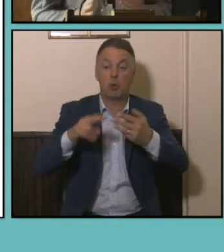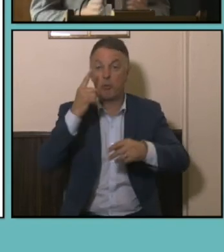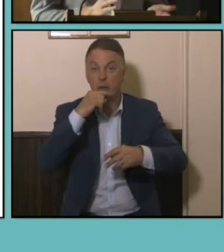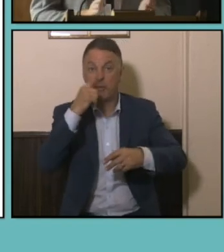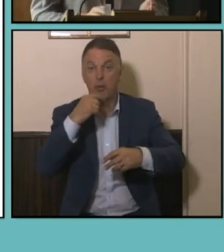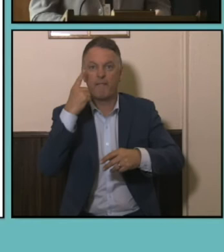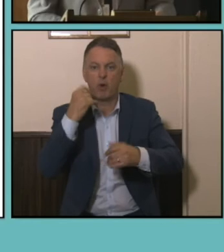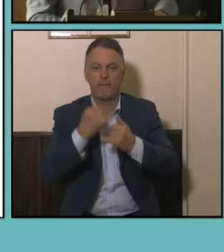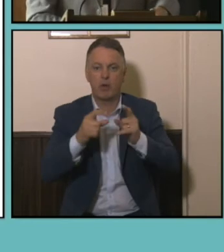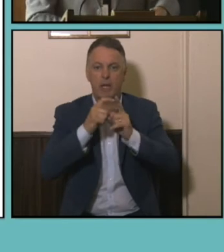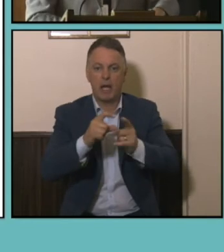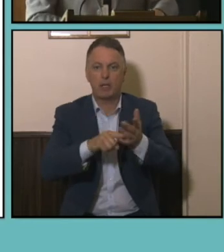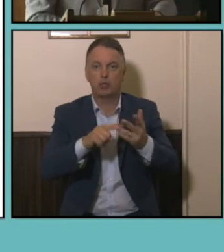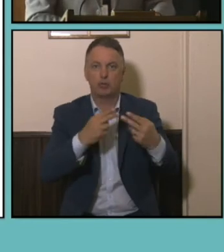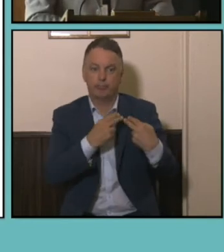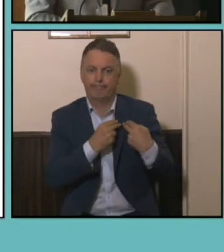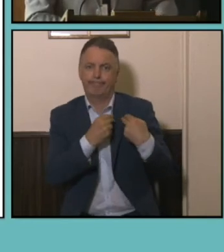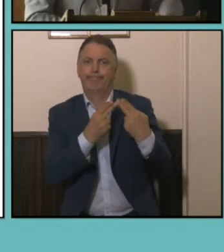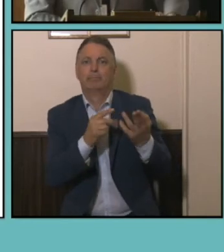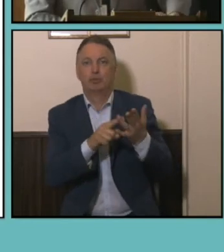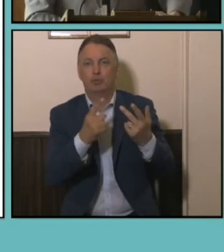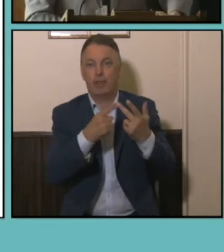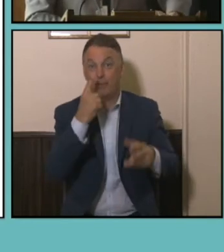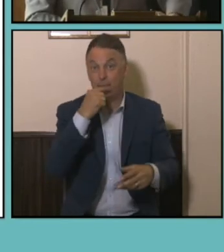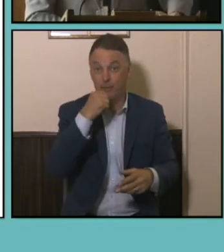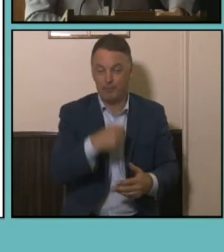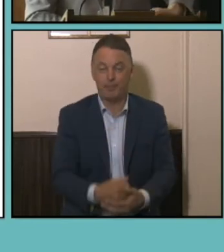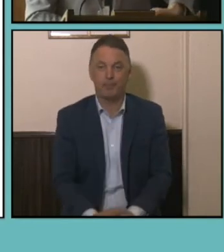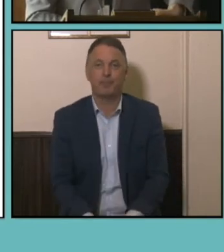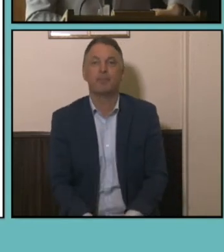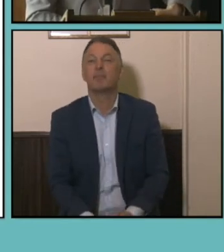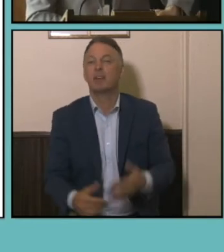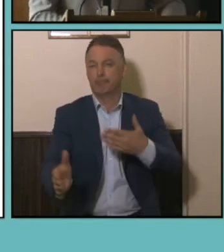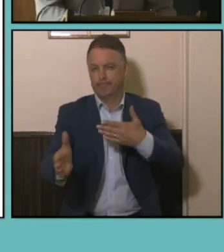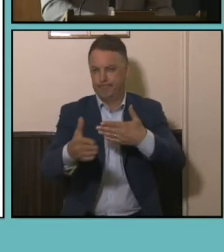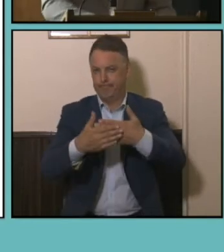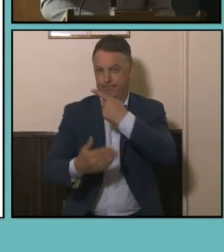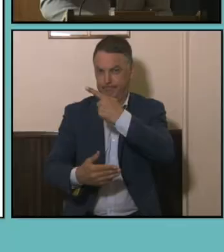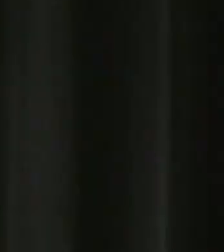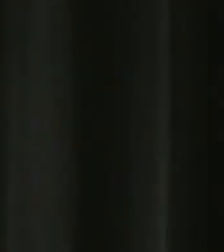over responsibility or to let go. So I'll close the employment- interesting